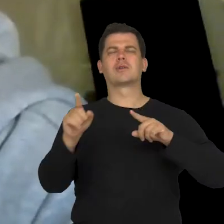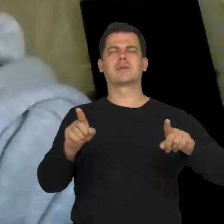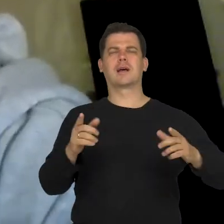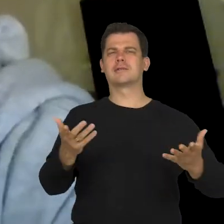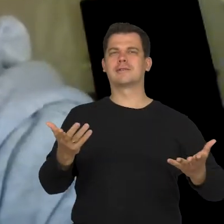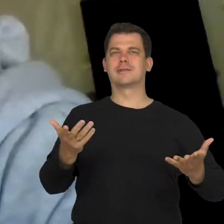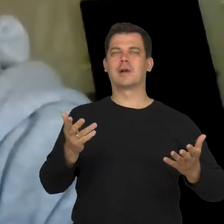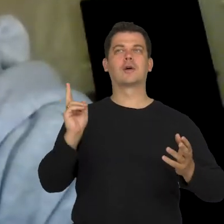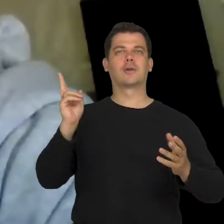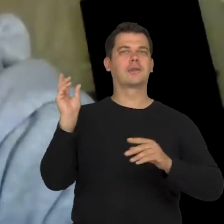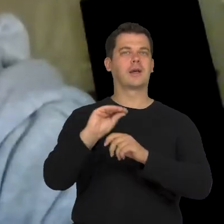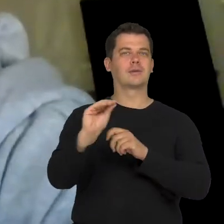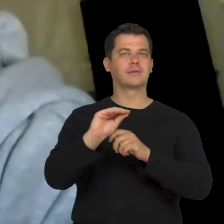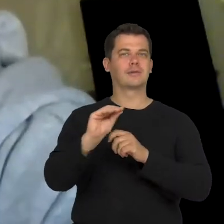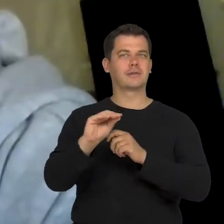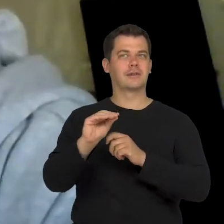How should we understand it?